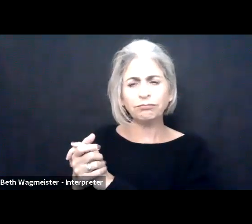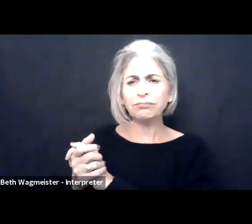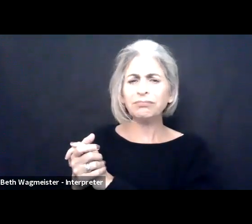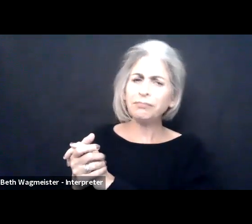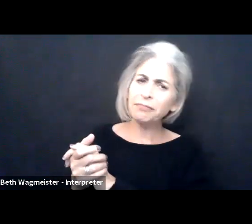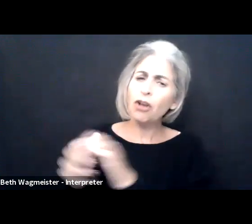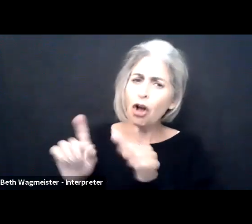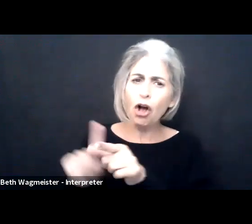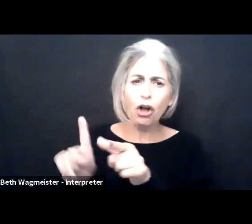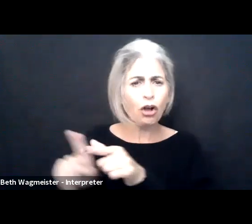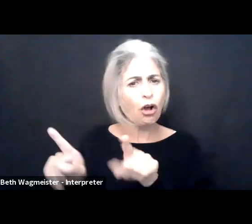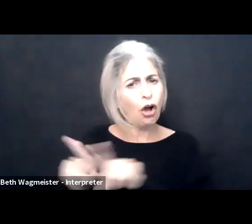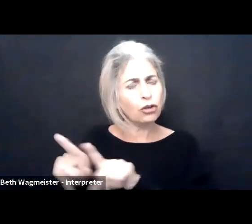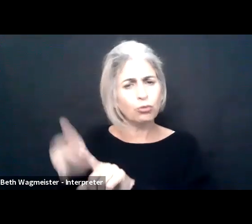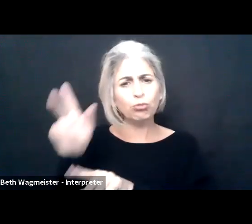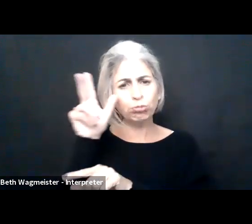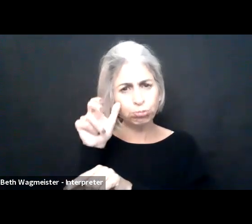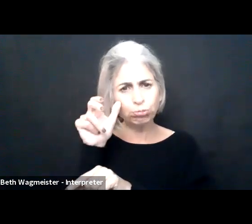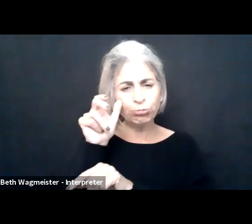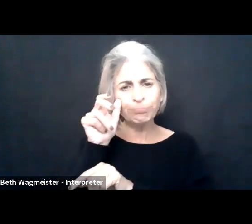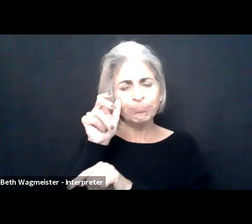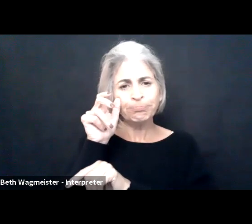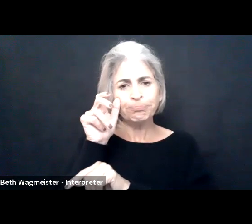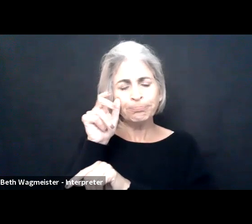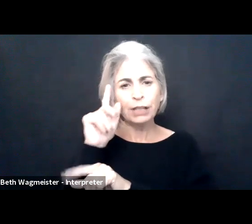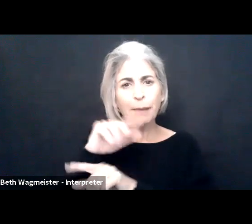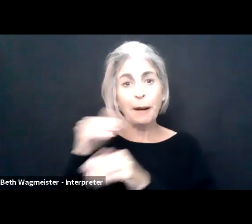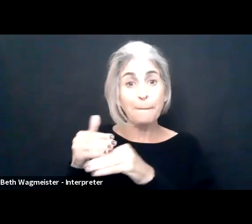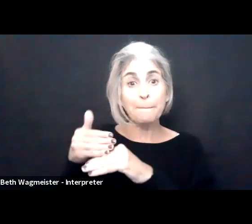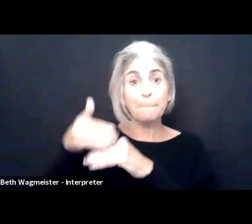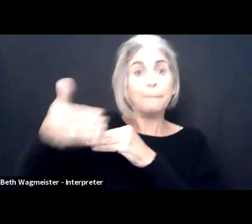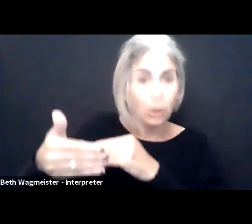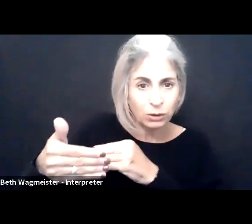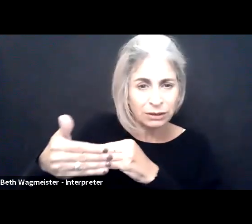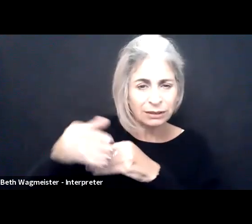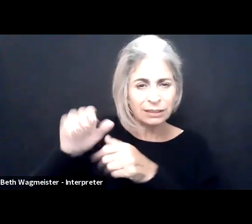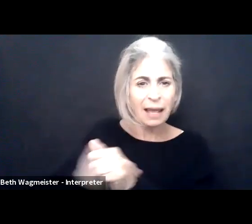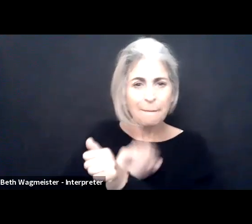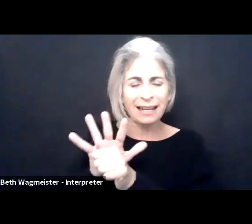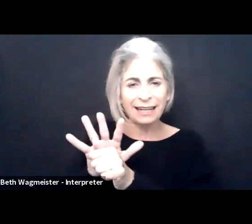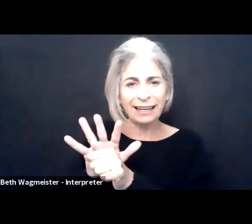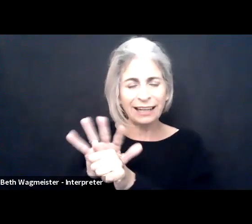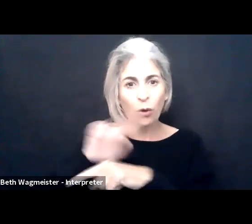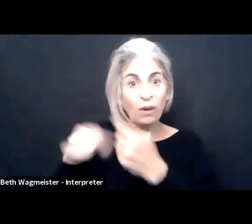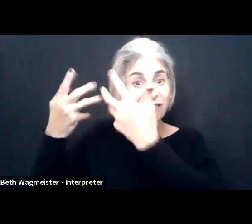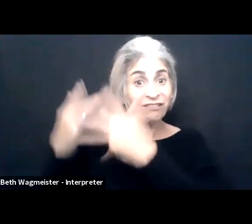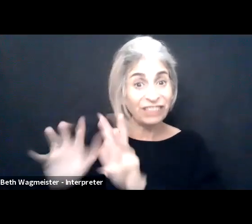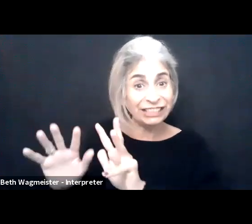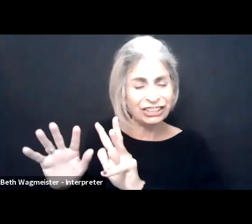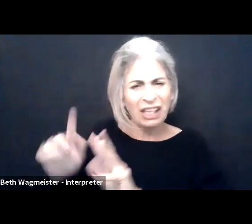technology. And then we also heard ilot across these panels I think about post--pandemic,